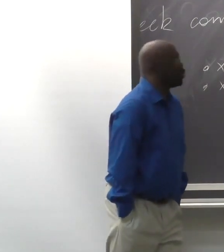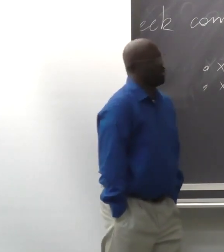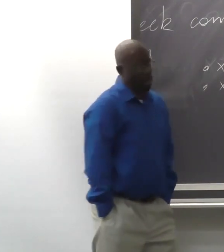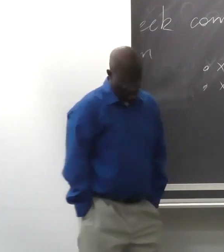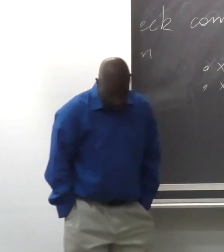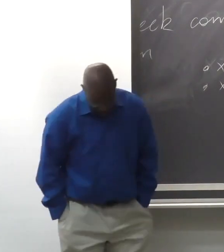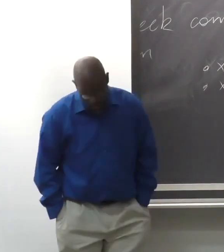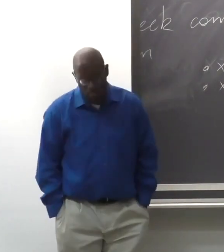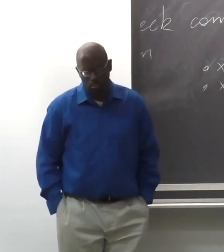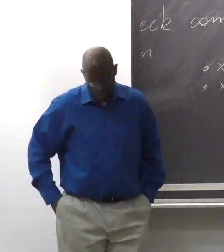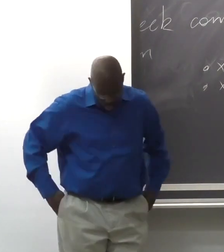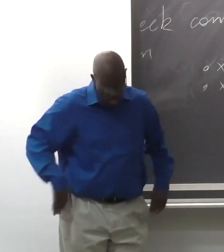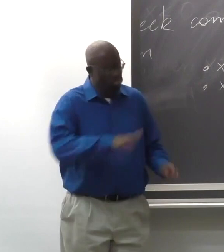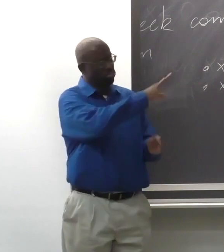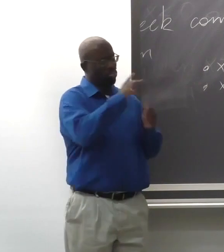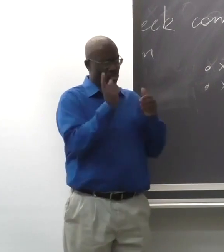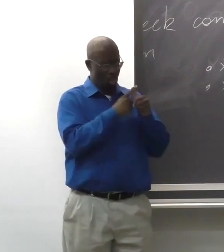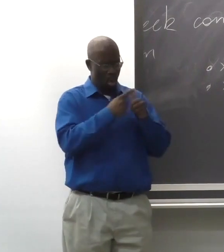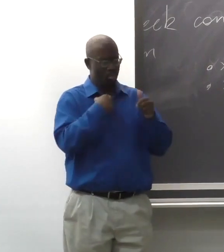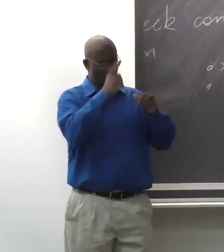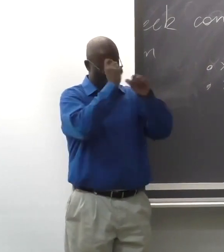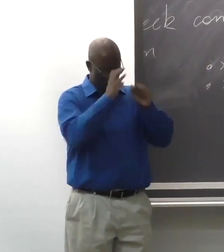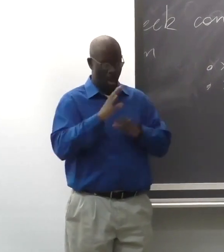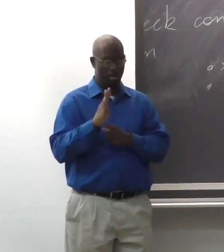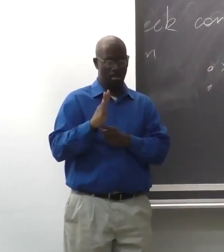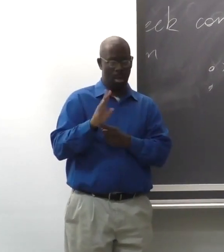at this point. OK.